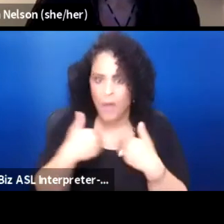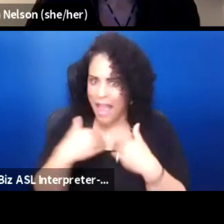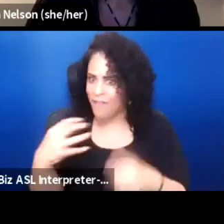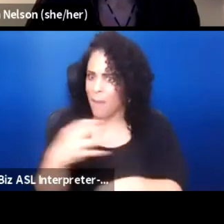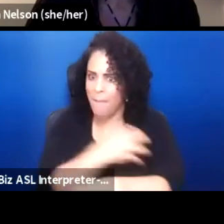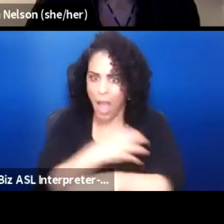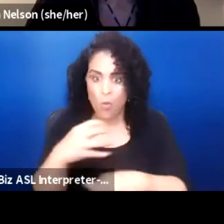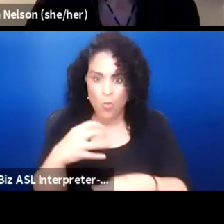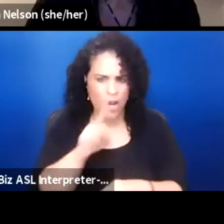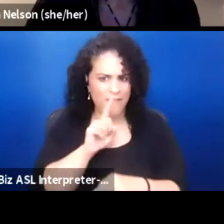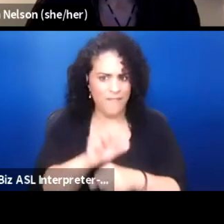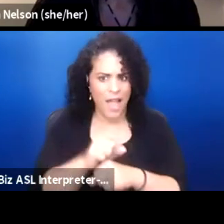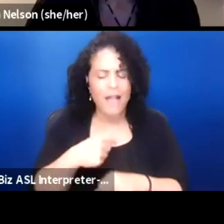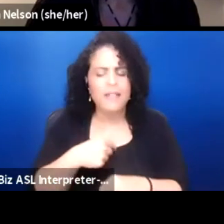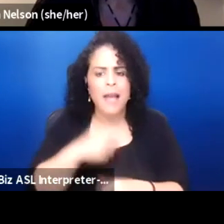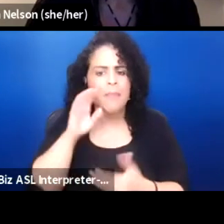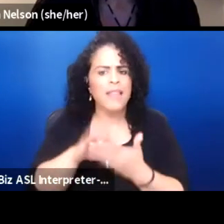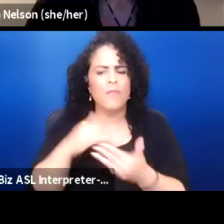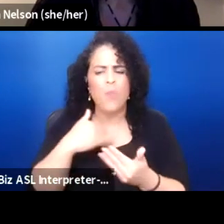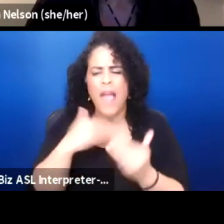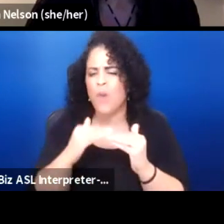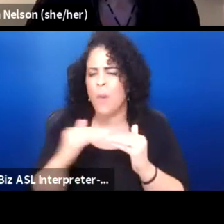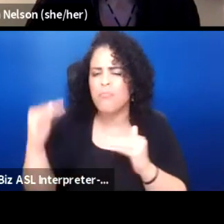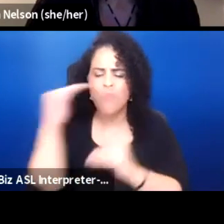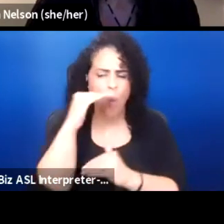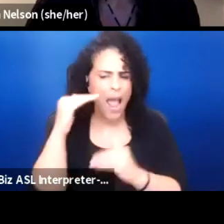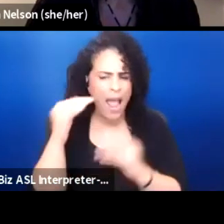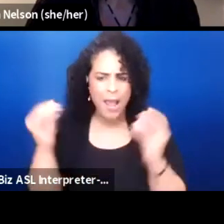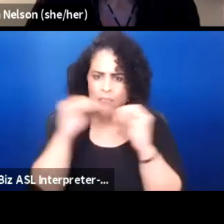I believe we have way more power than we believe